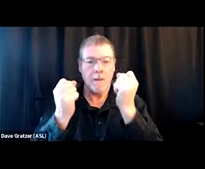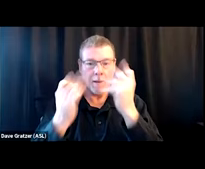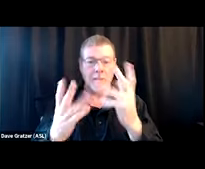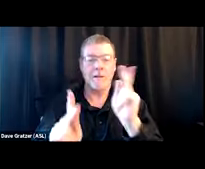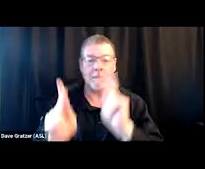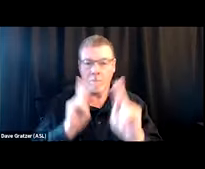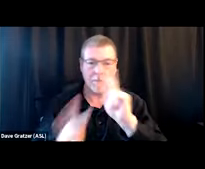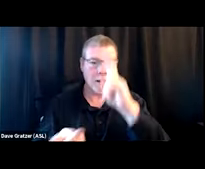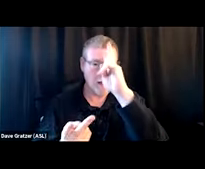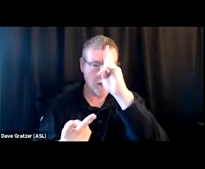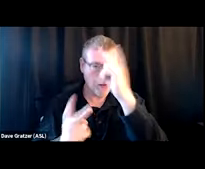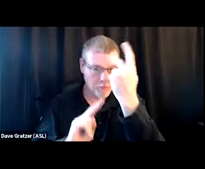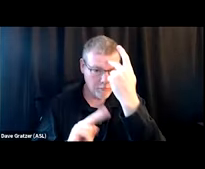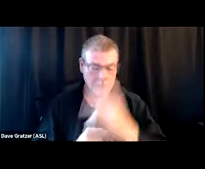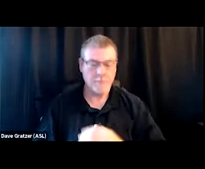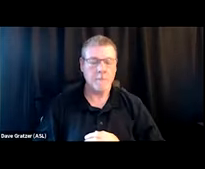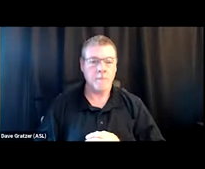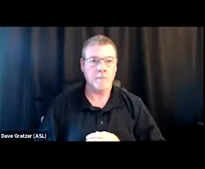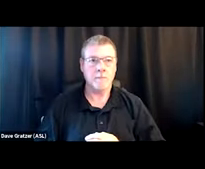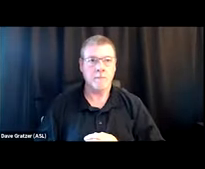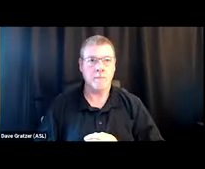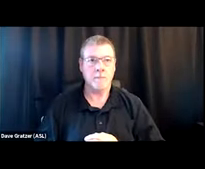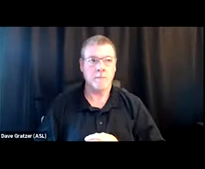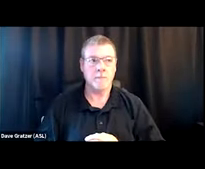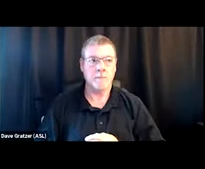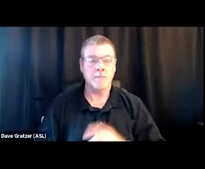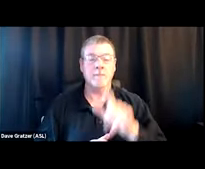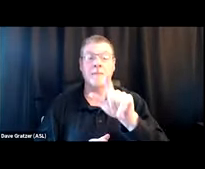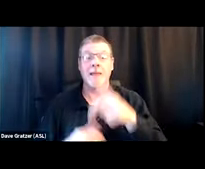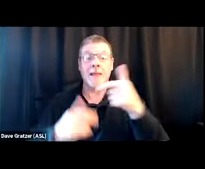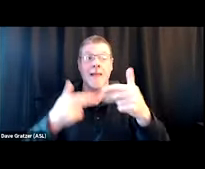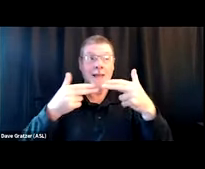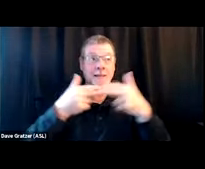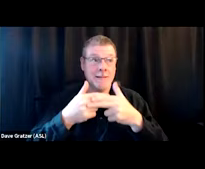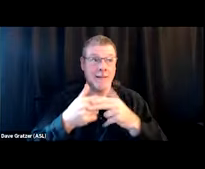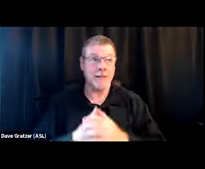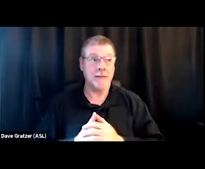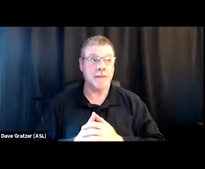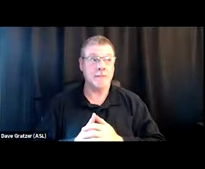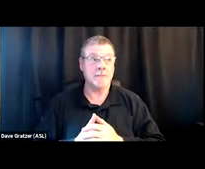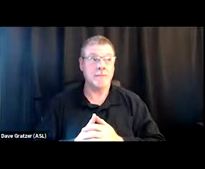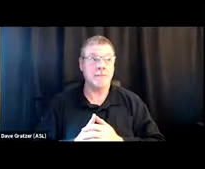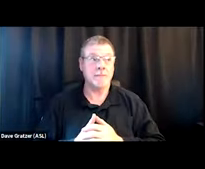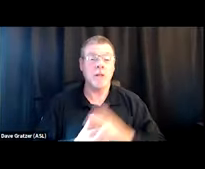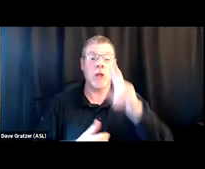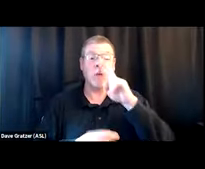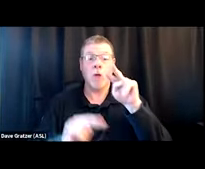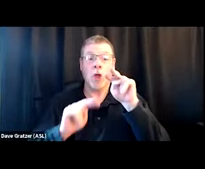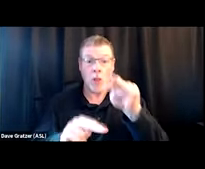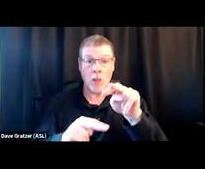public health intervention. Our next slide, I believe we're gonna look, now that we've looked at the barriers, I wanna show you the results.